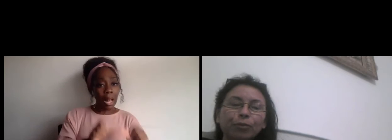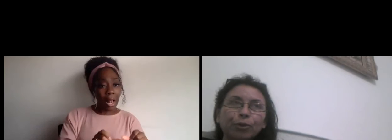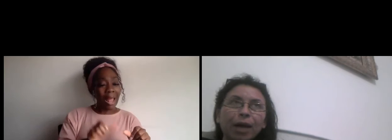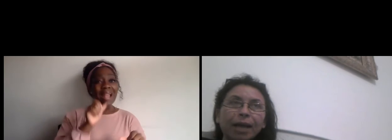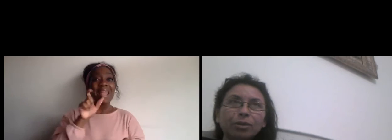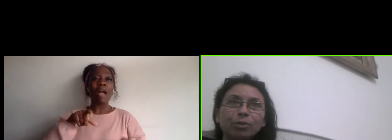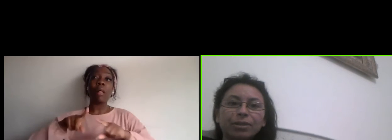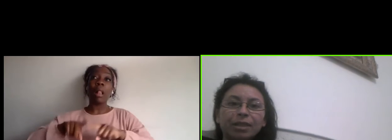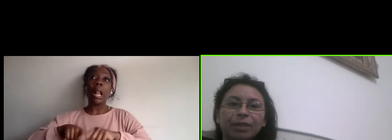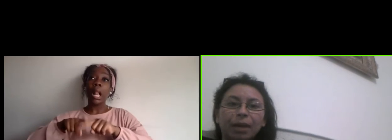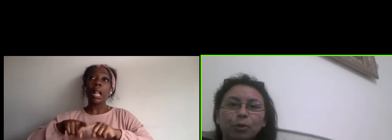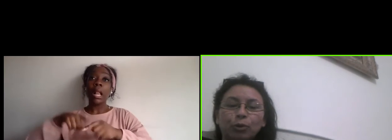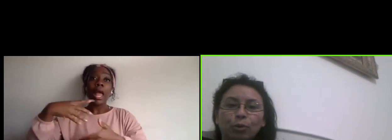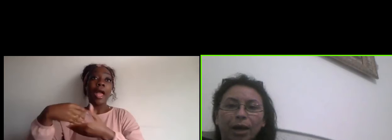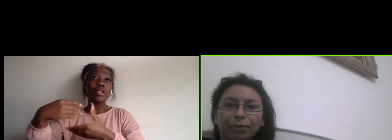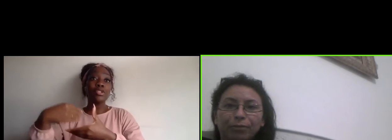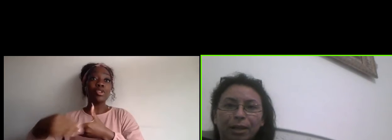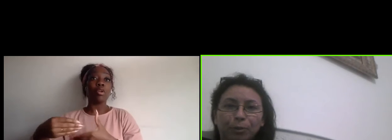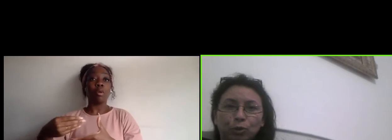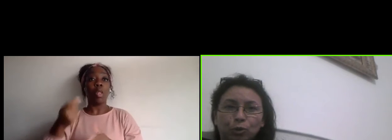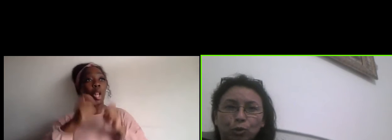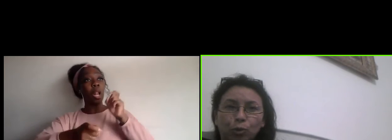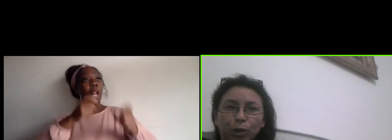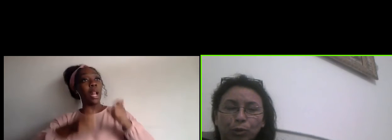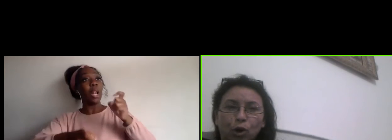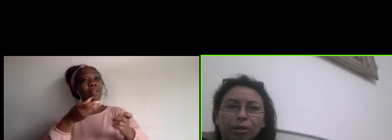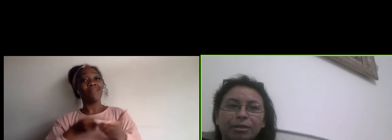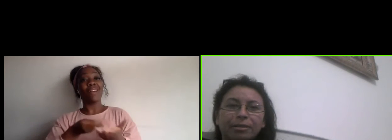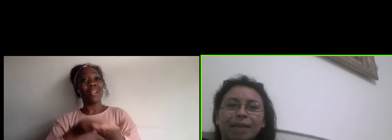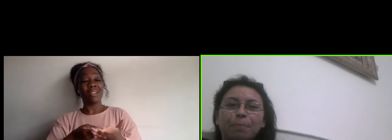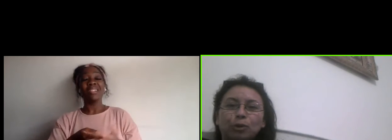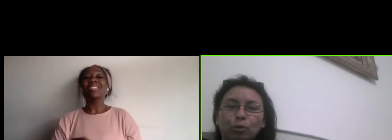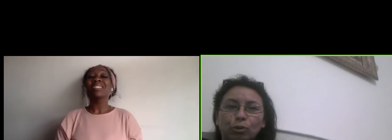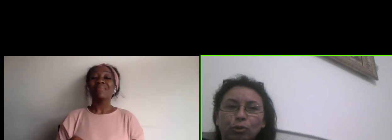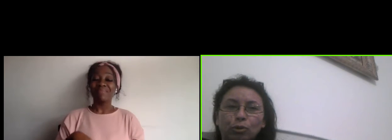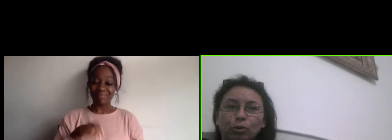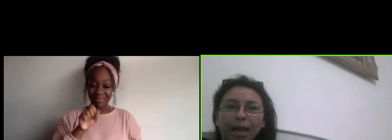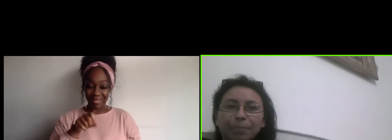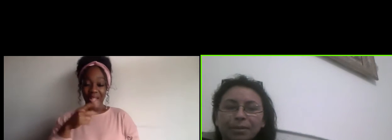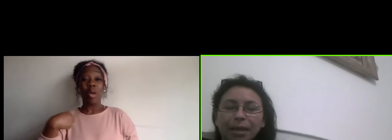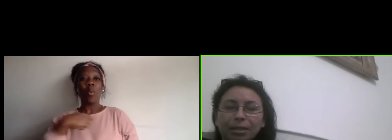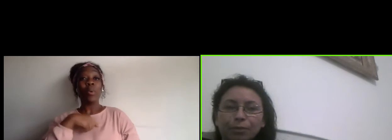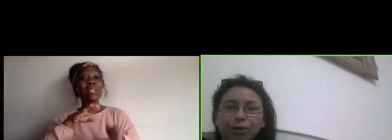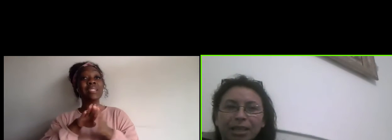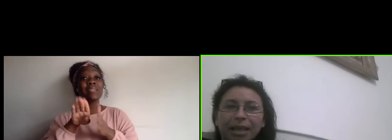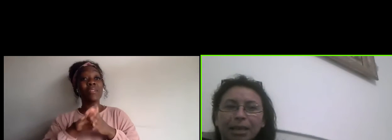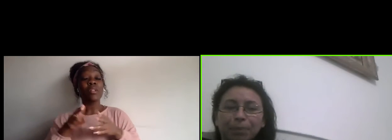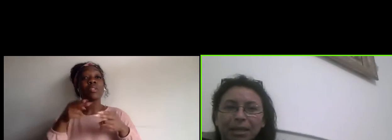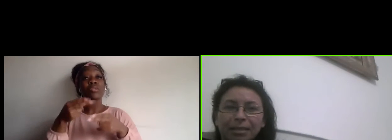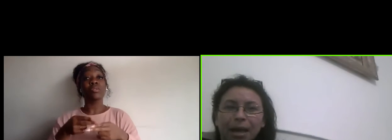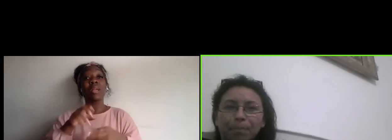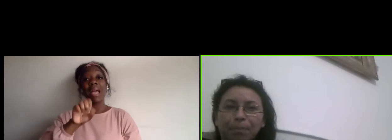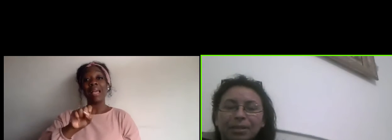For that with CFW we have developed the tool that we call it SAP tool. SAP stand for SAP...